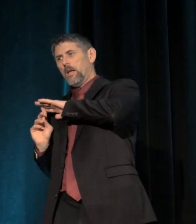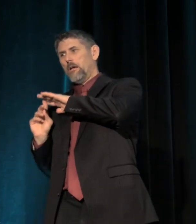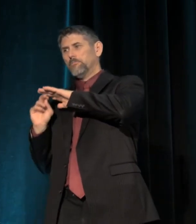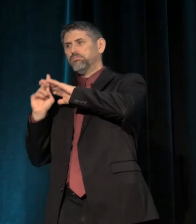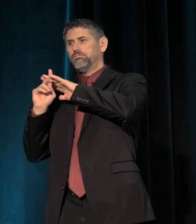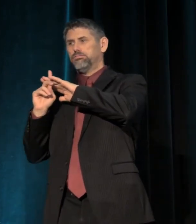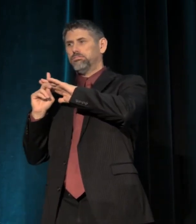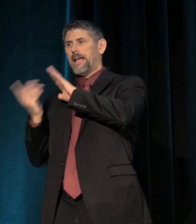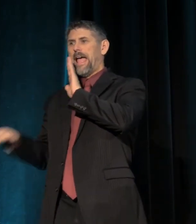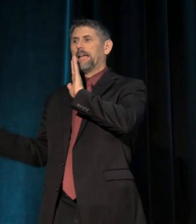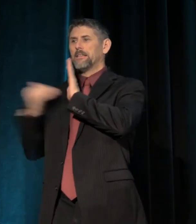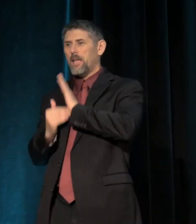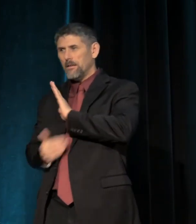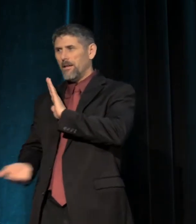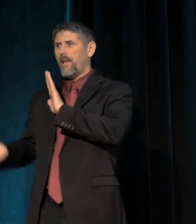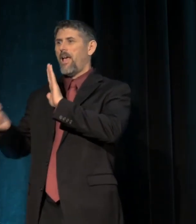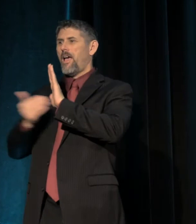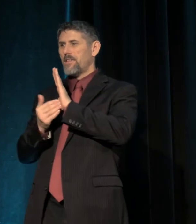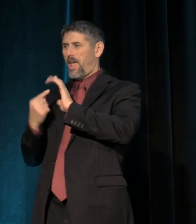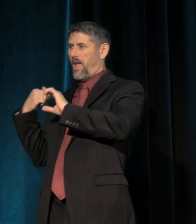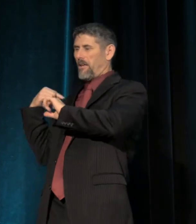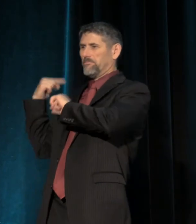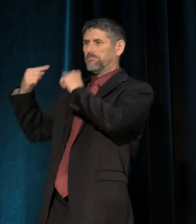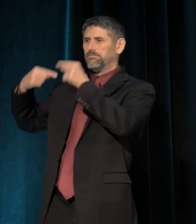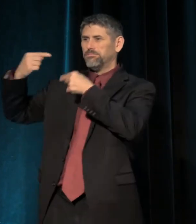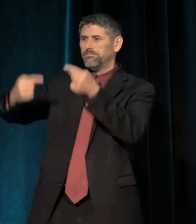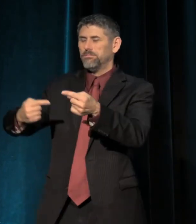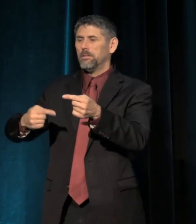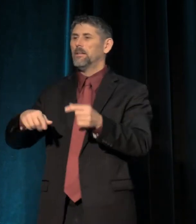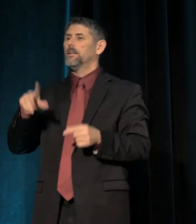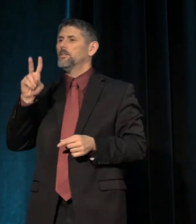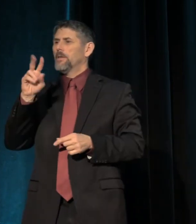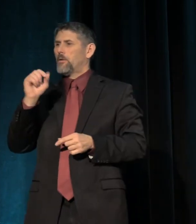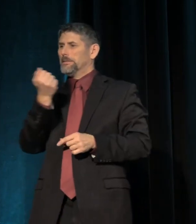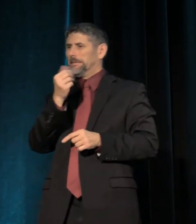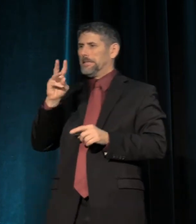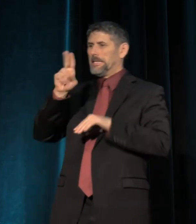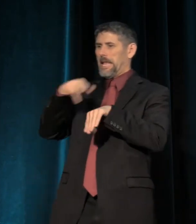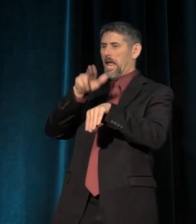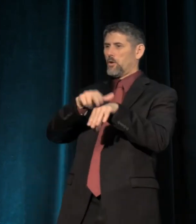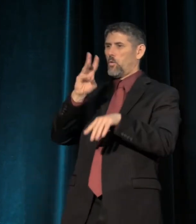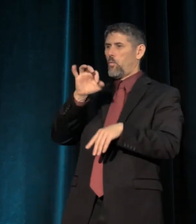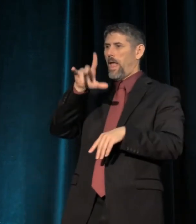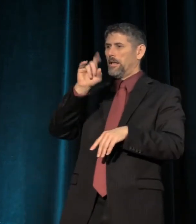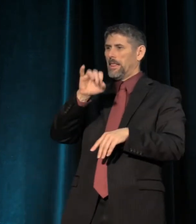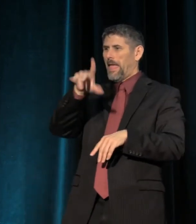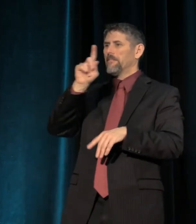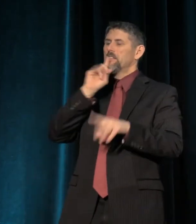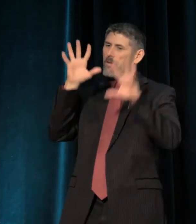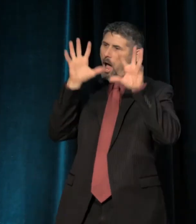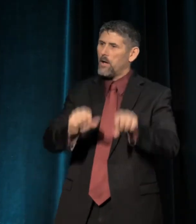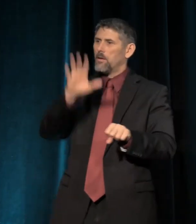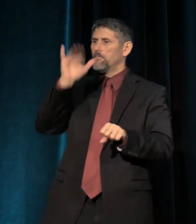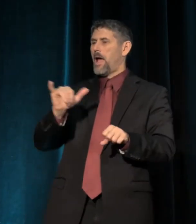Last January, 2016, the Malheur National Wildlife Refuge was occupied by Ammon Bundy,